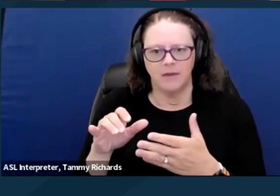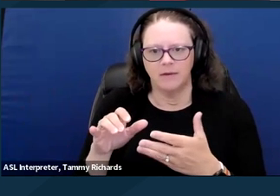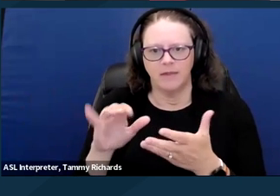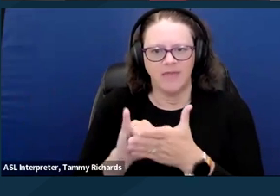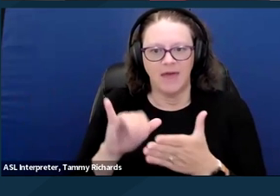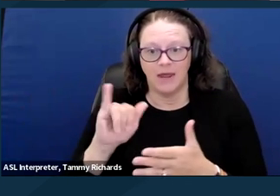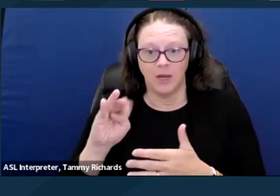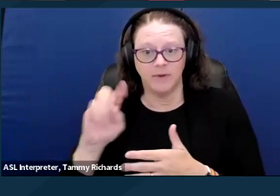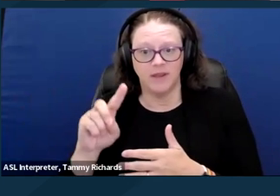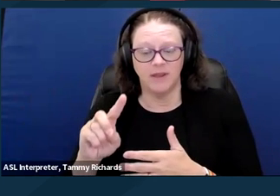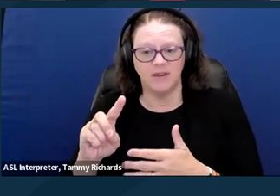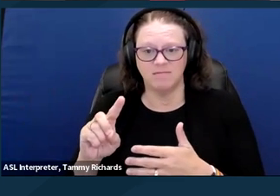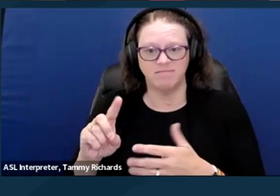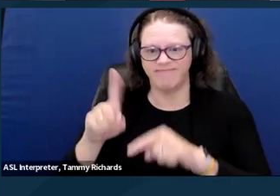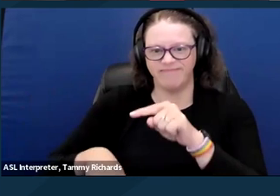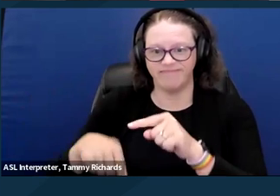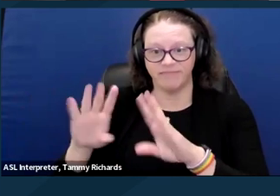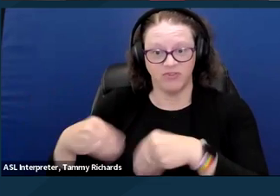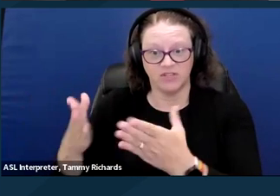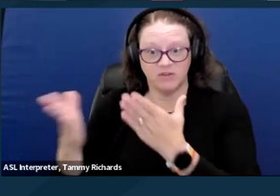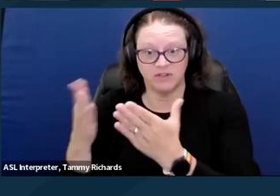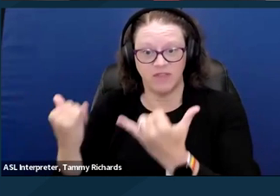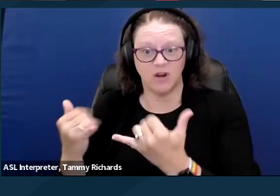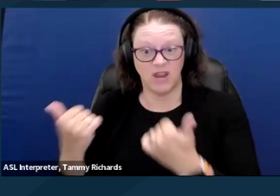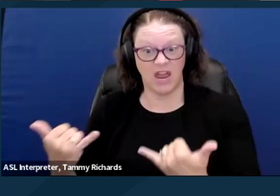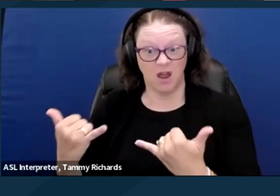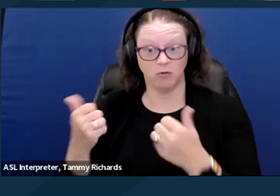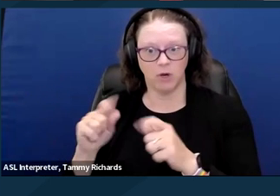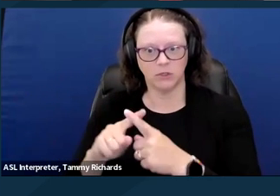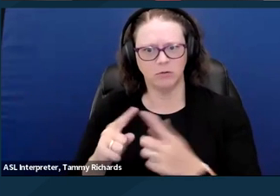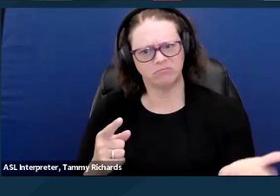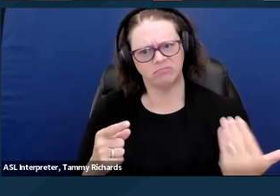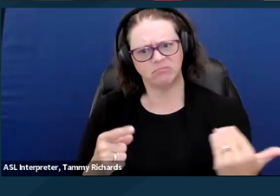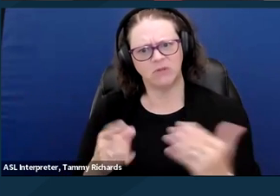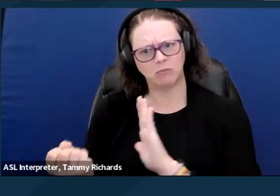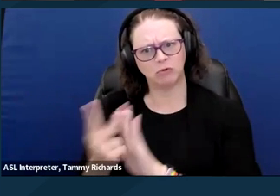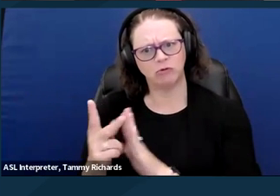At the state level, applications for waivers to get around the IMD Exclusion